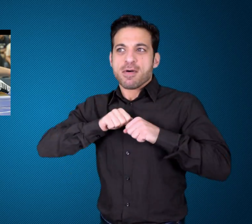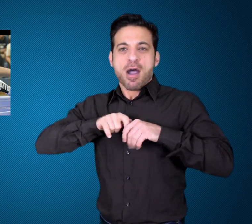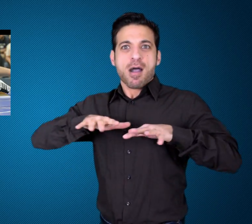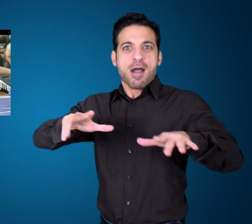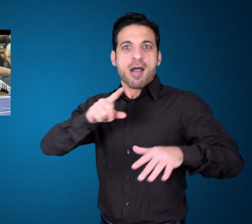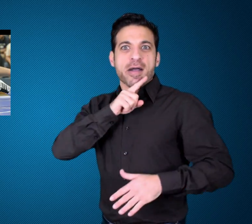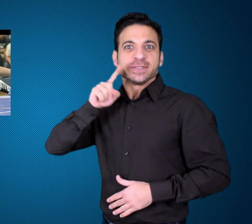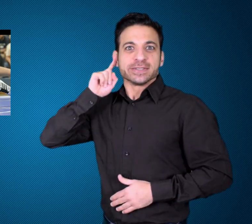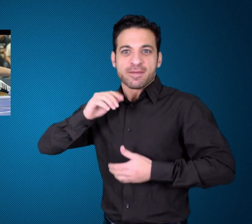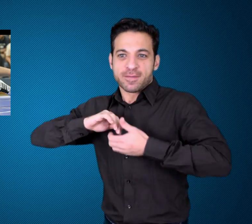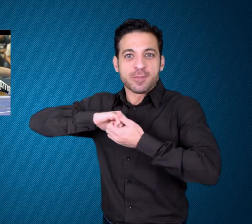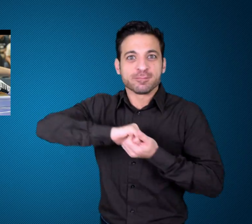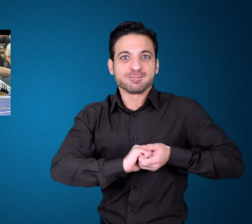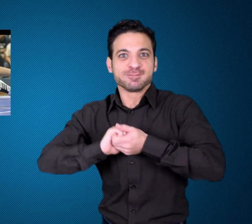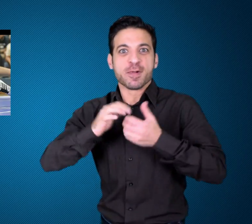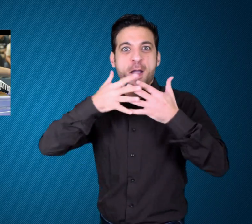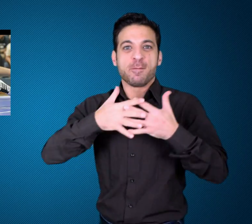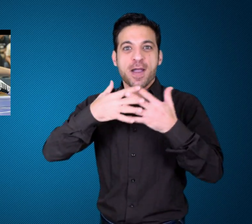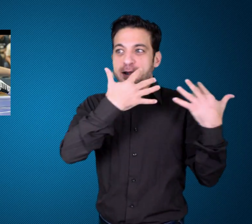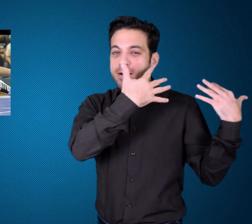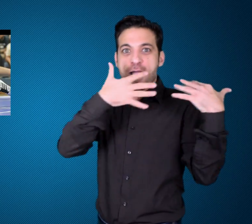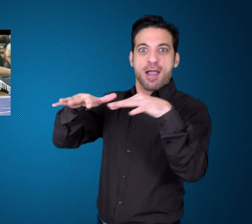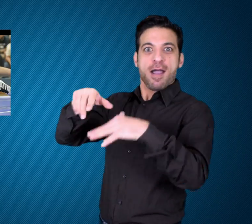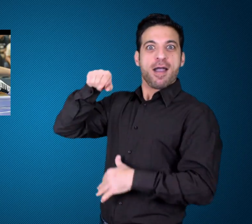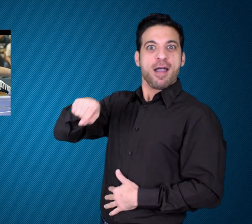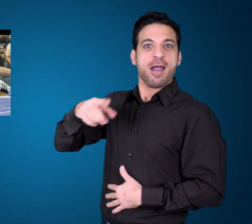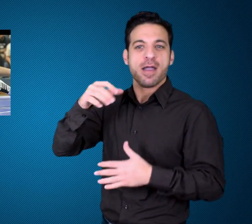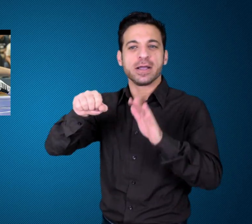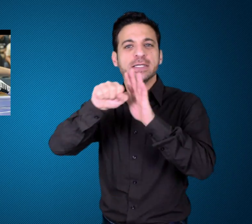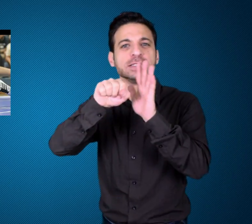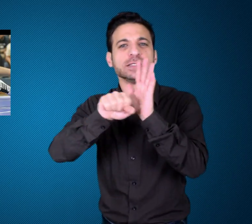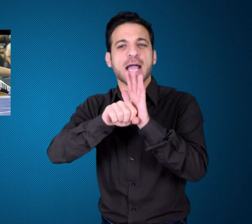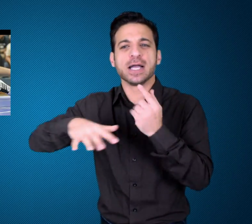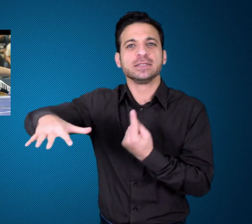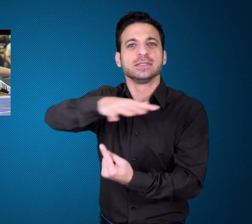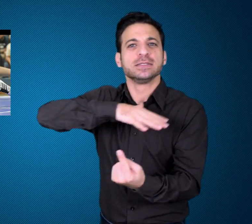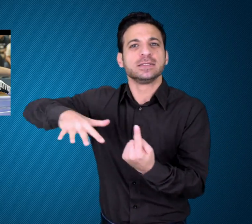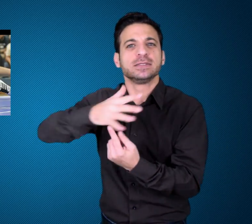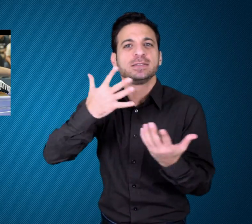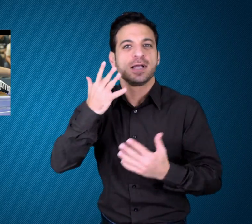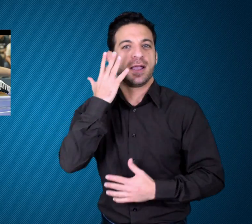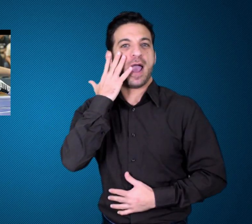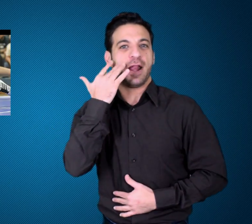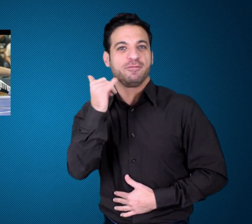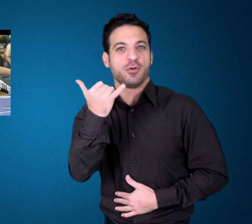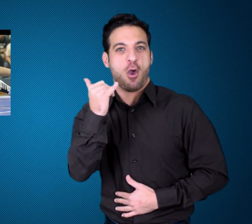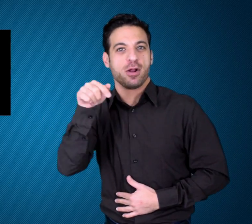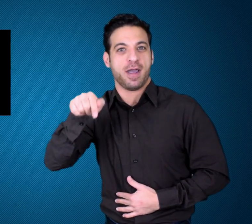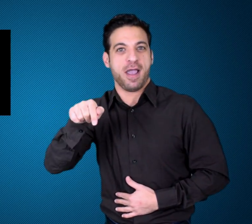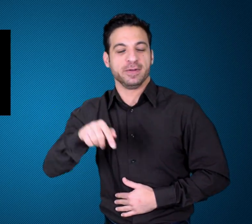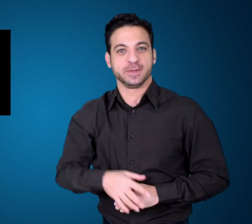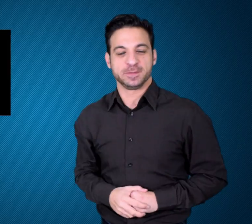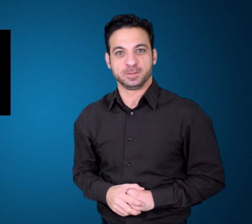deaf wrestler in the USA state of California. Itzel has been wrestling to